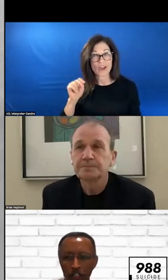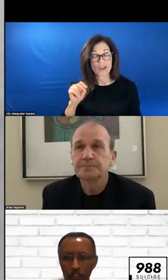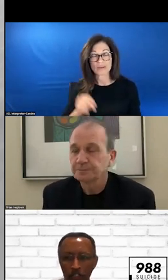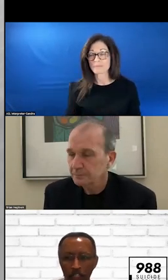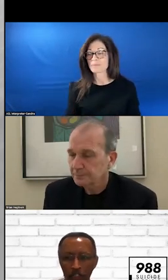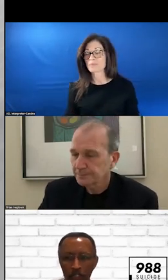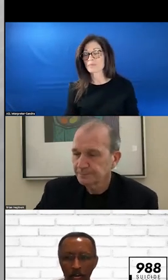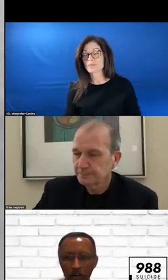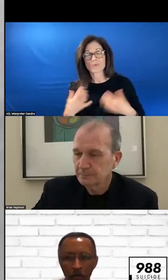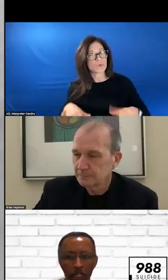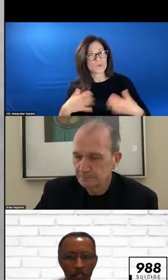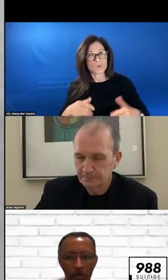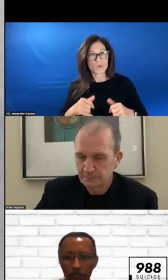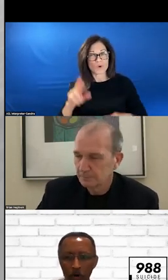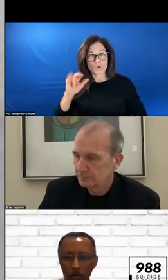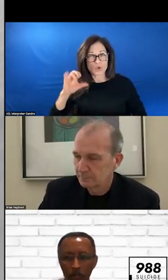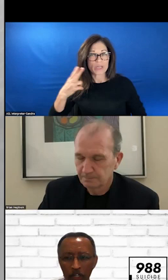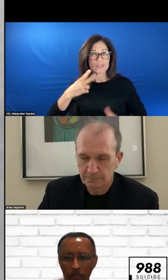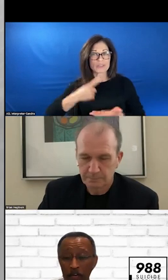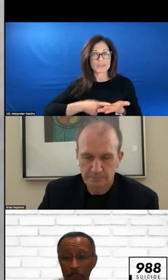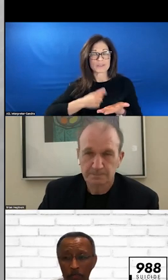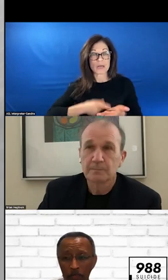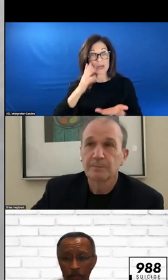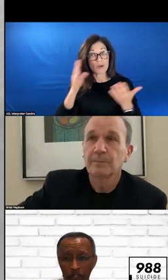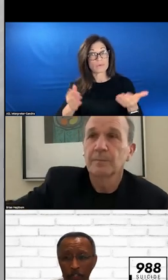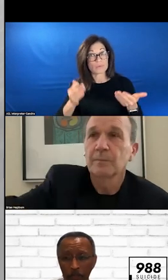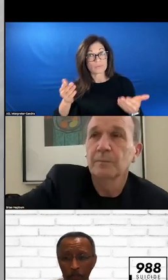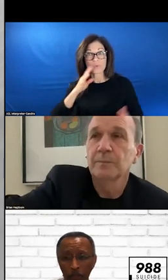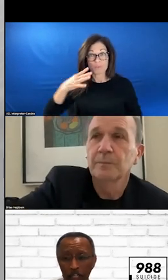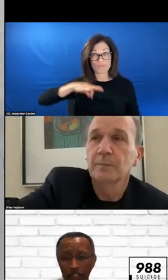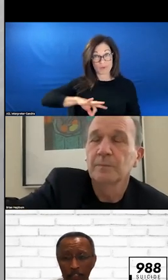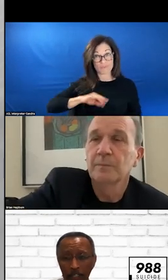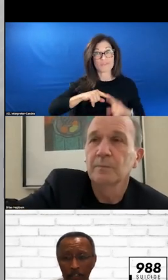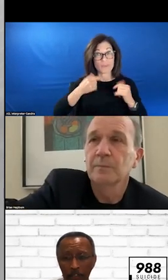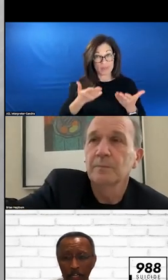RICH DISCUSSION. WE KNOW THAT WE ARE GOING TO BENEFIT FROM THIS MATERIAL TODAY.